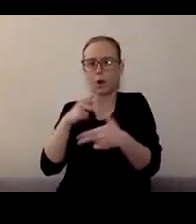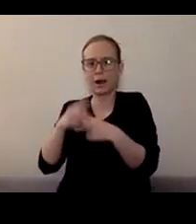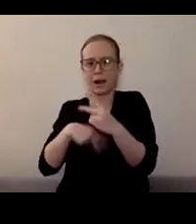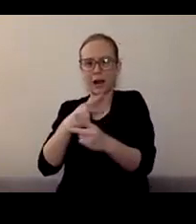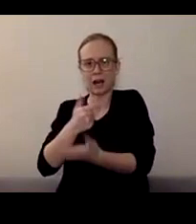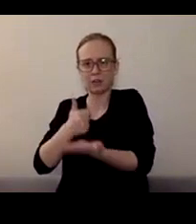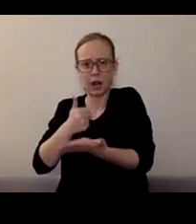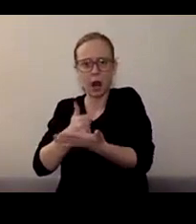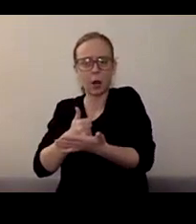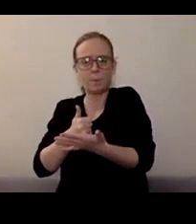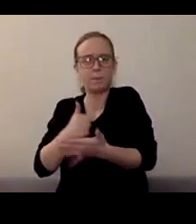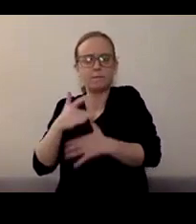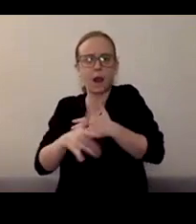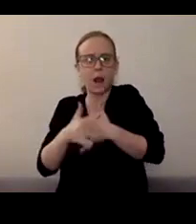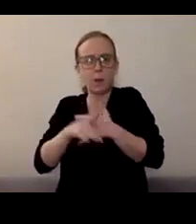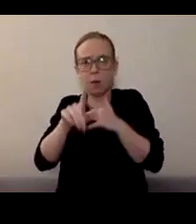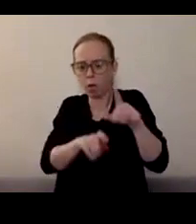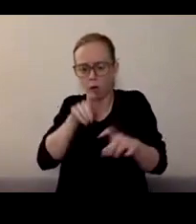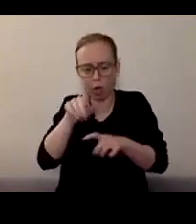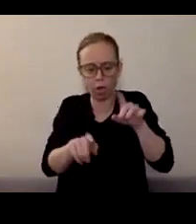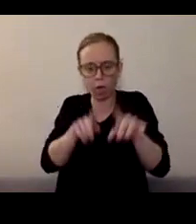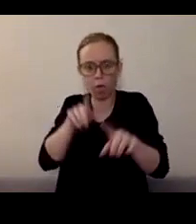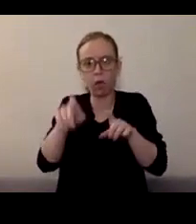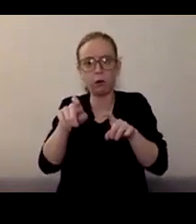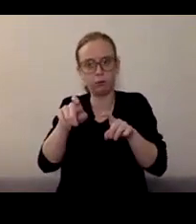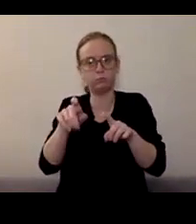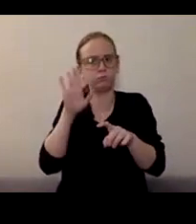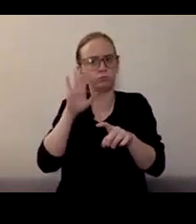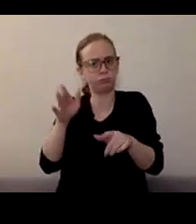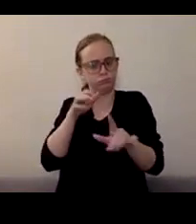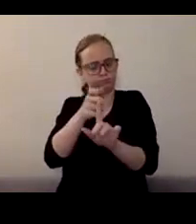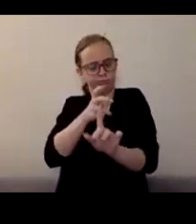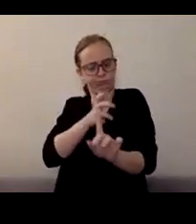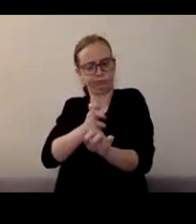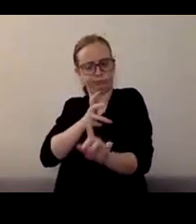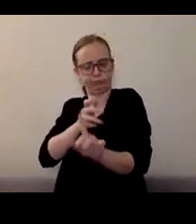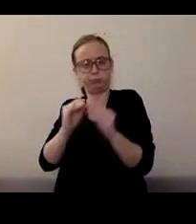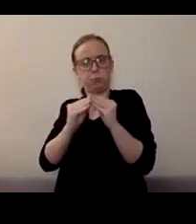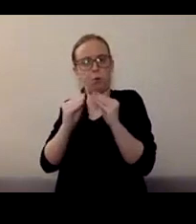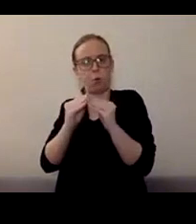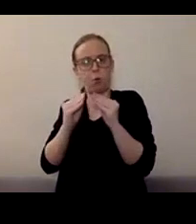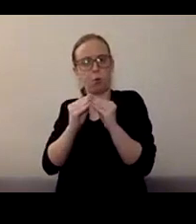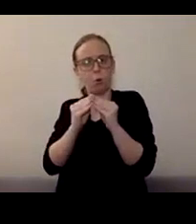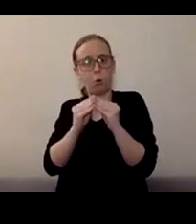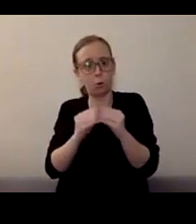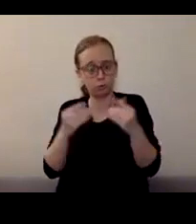During the presentation, you can enter your questions and comments into chat at any time. They will be visible to only the panelists